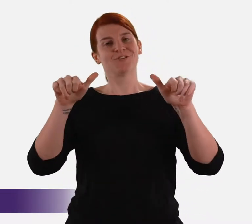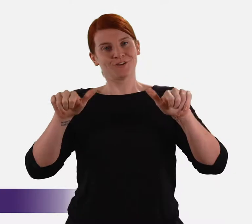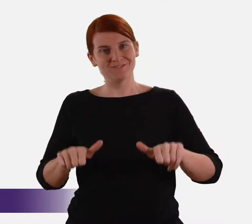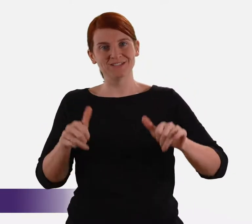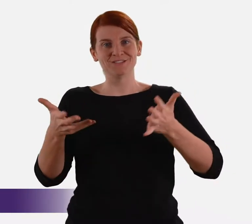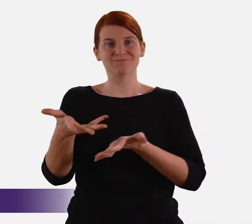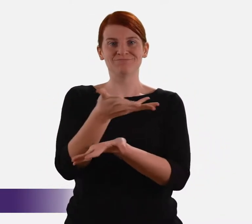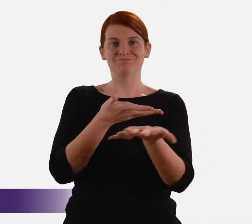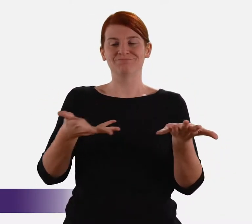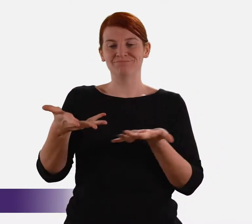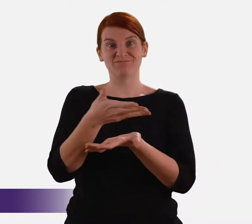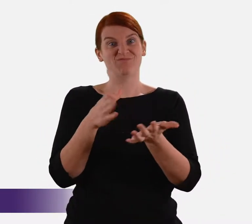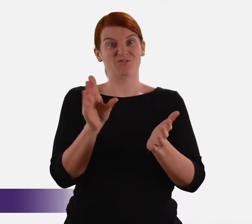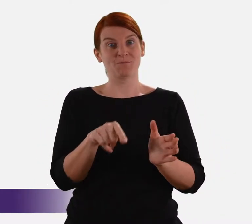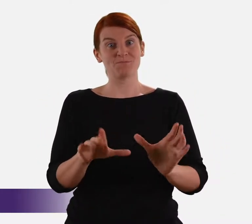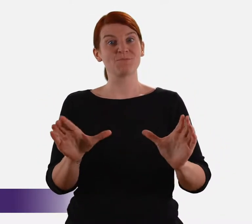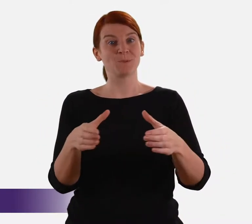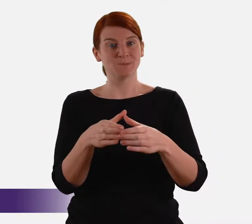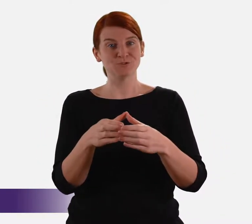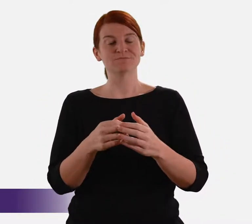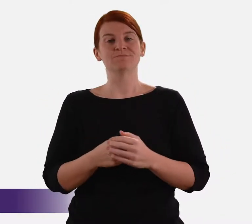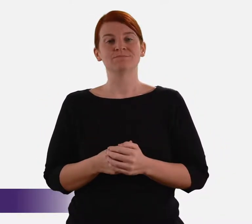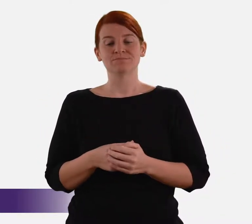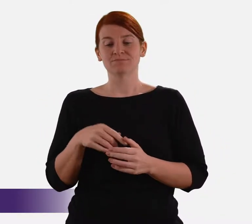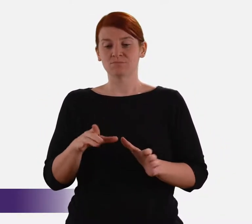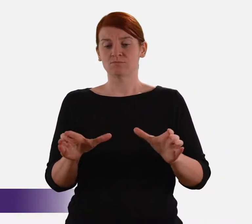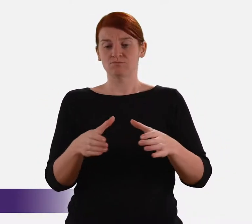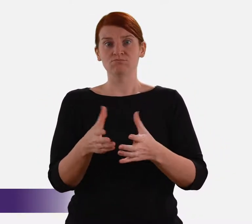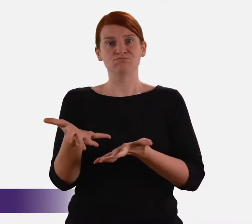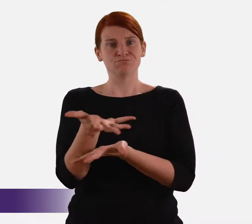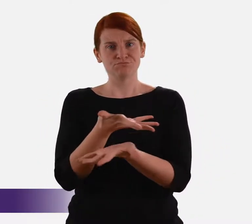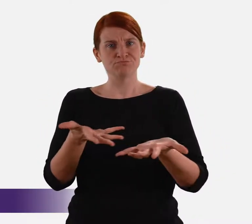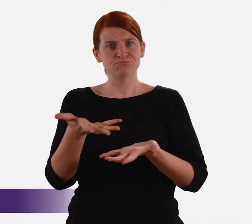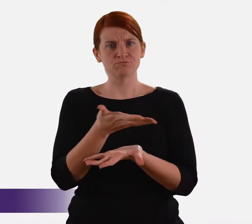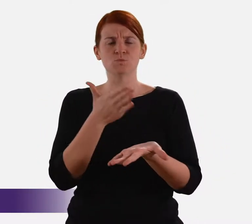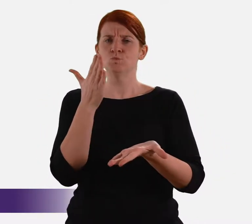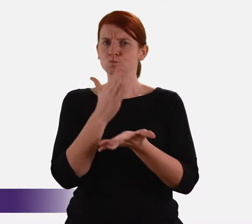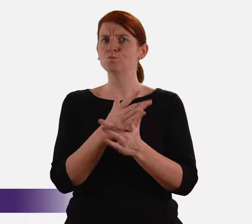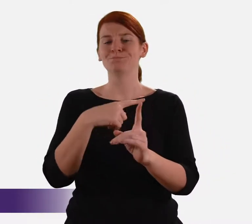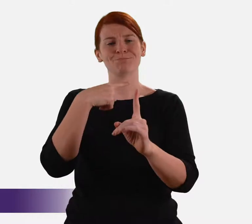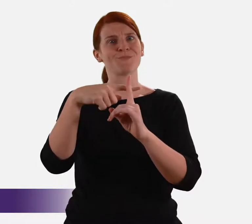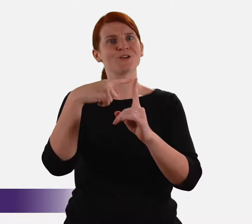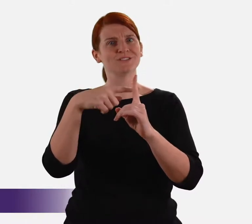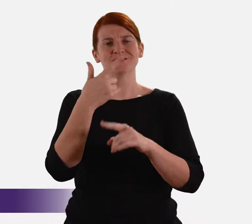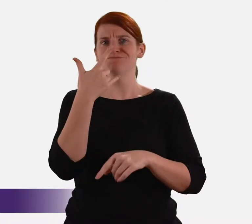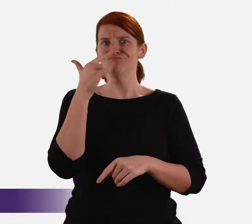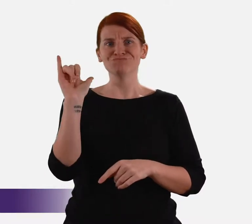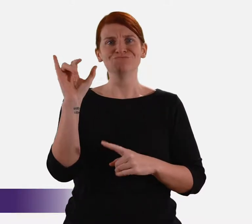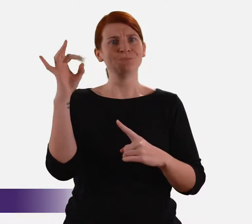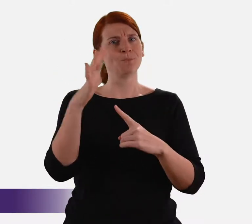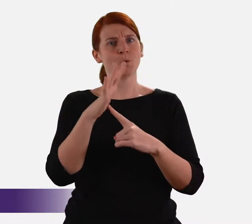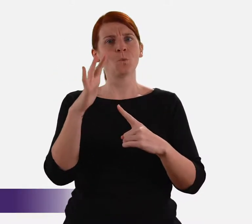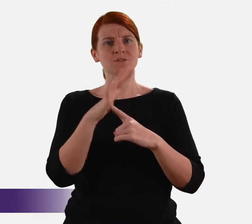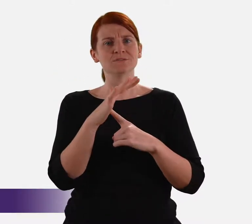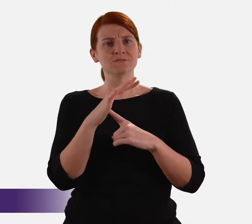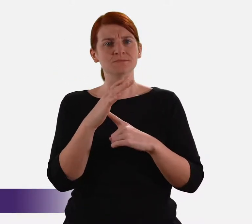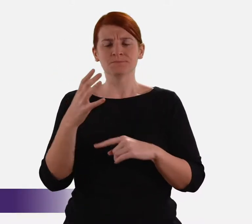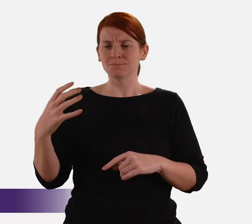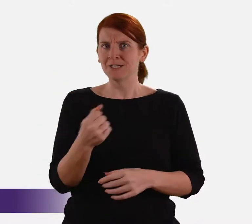This is the first official consultation undertaken by the Commission. It is entirely appropriate and of great symbolic significance that it should